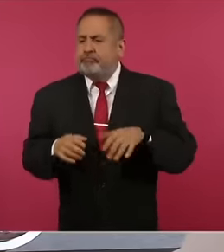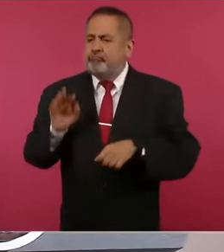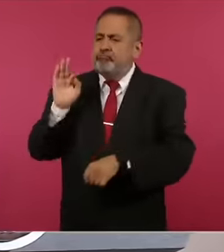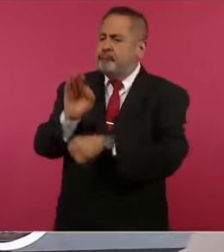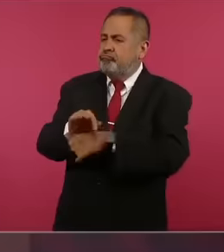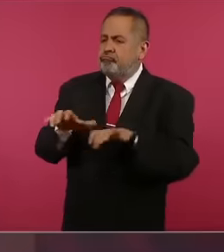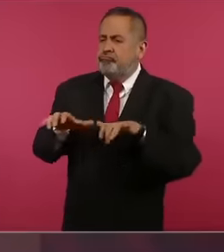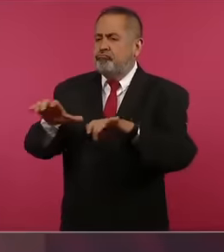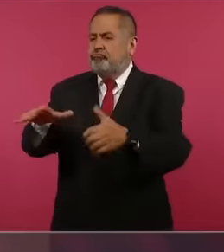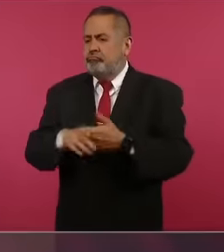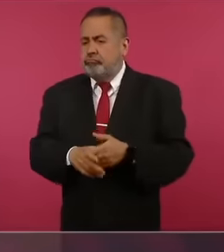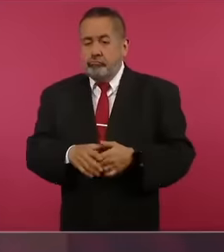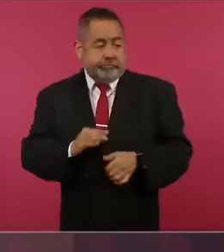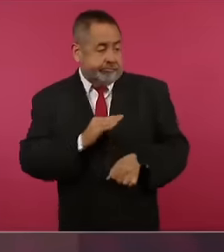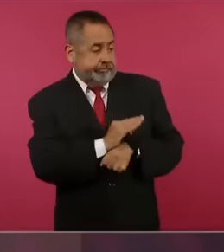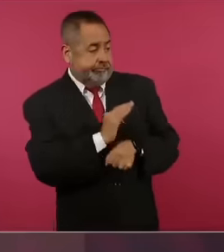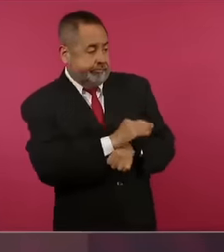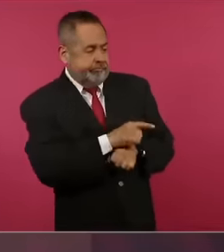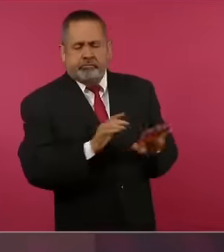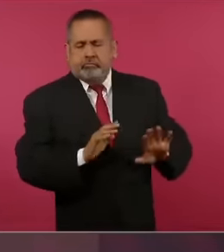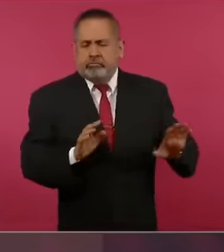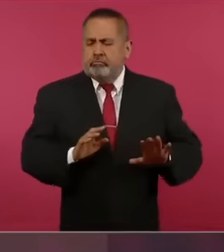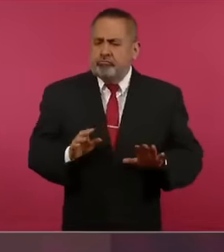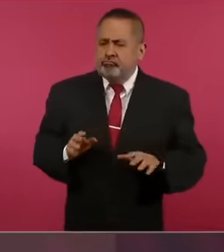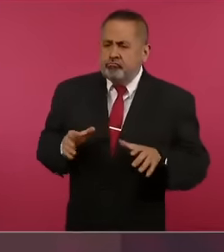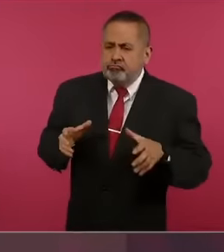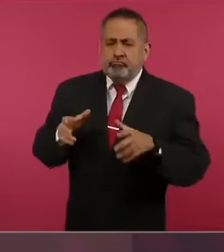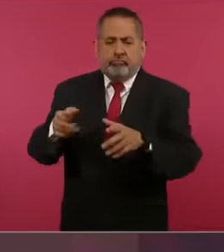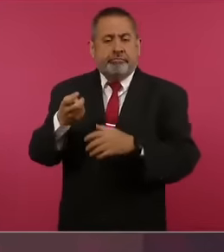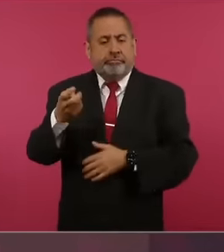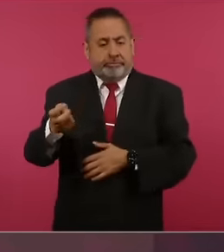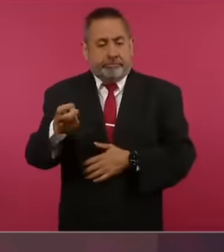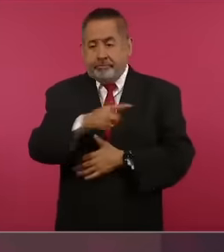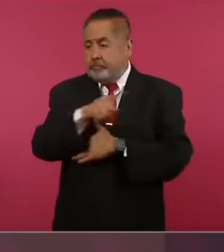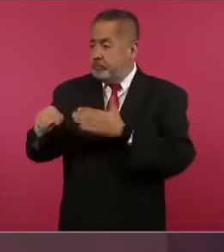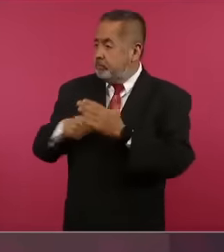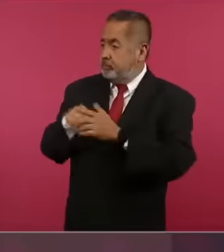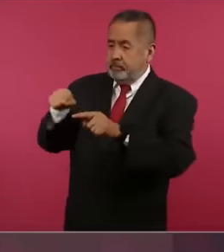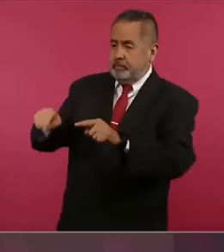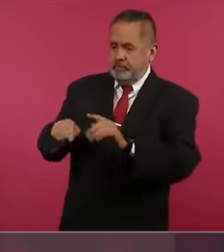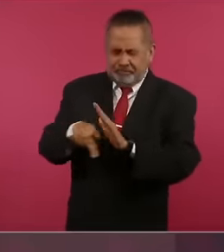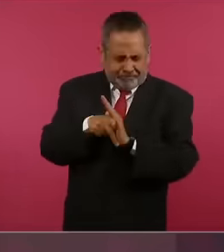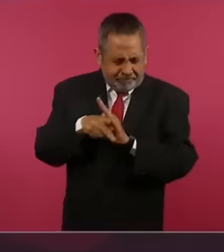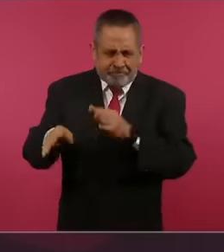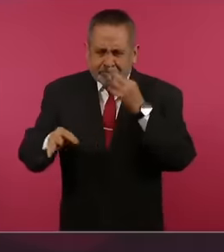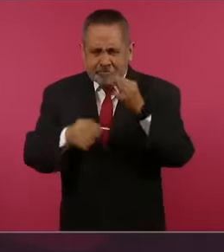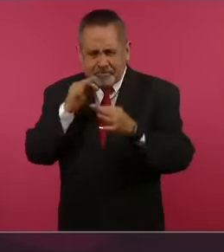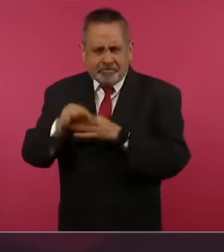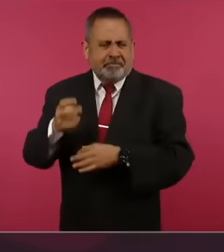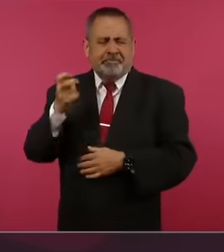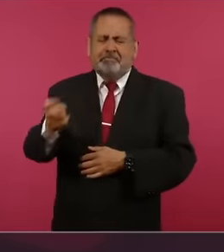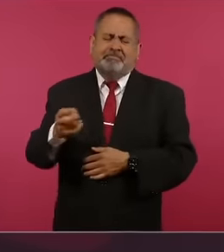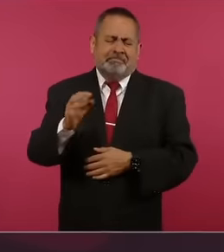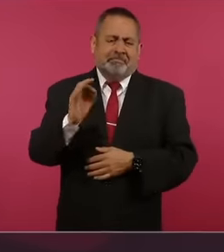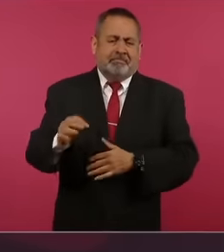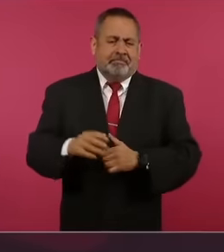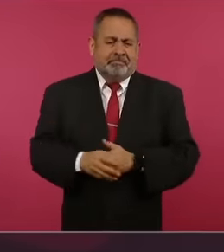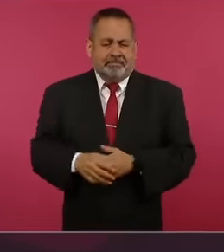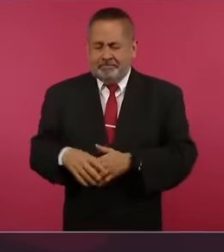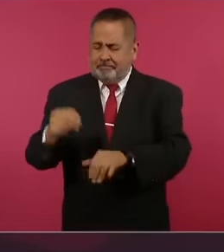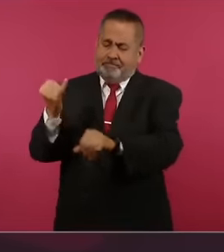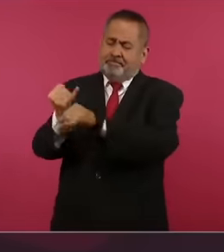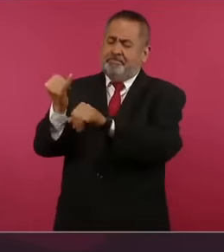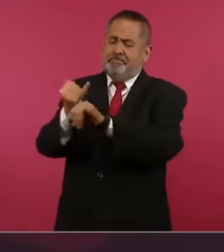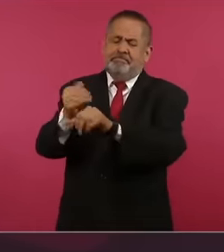of the rights of the people. powerful and wherever journalism is practiced, at the end of the day, social networks,